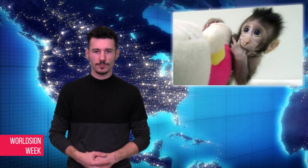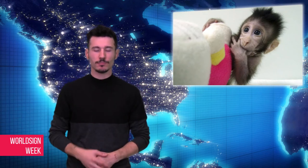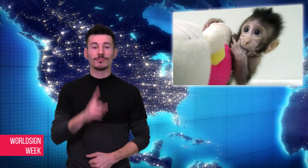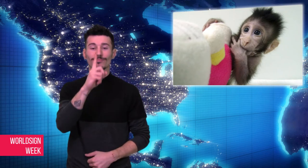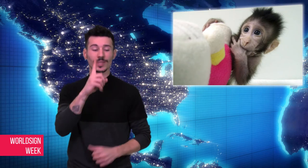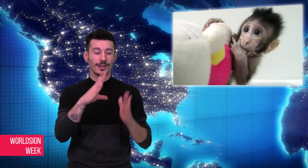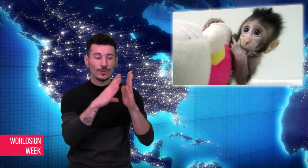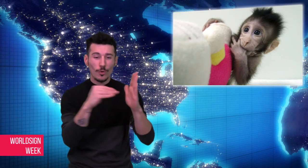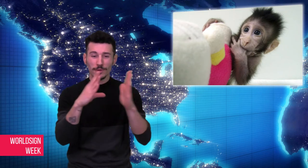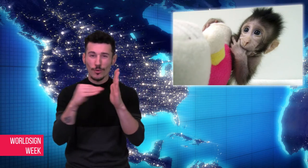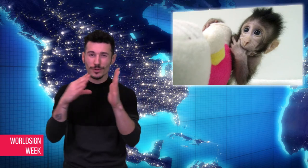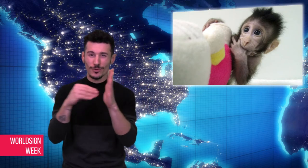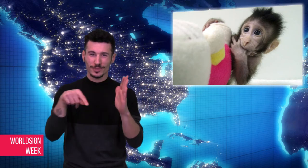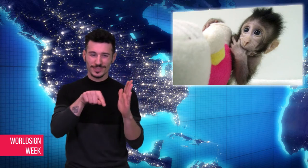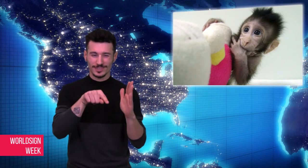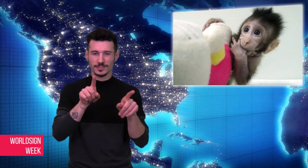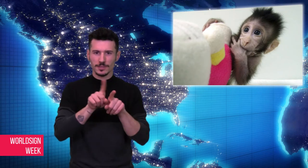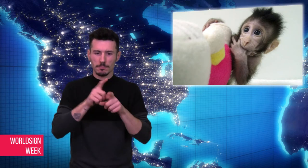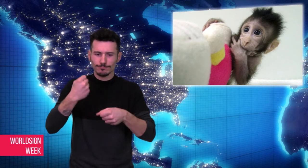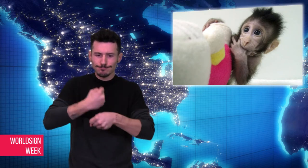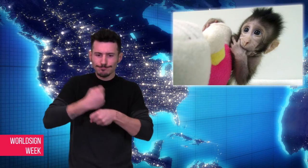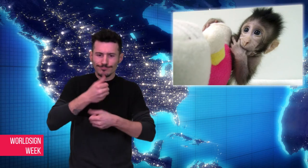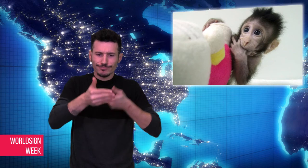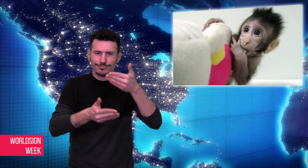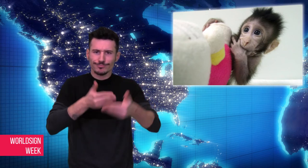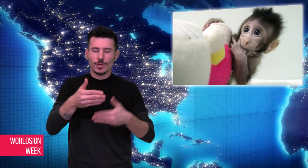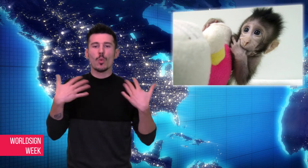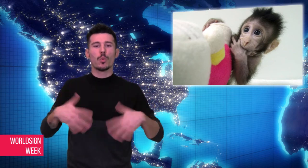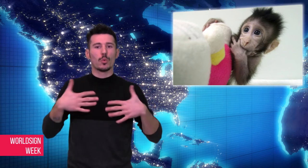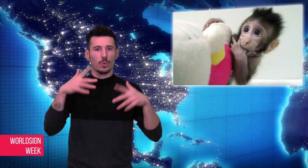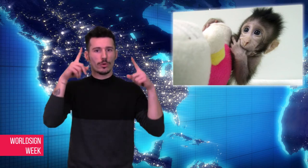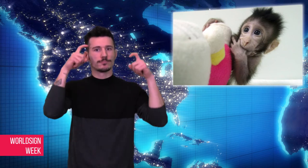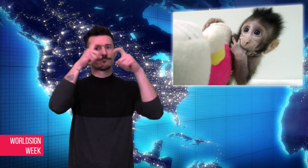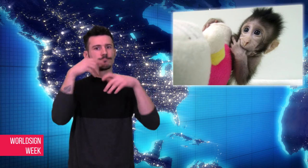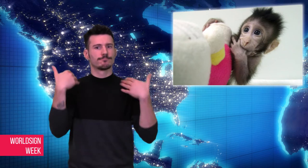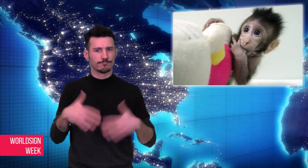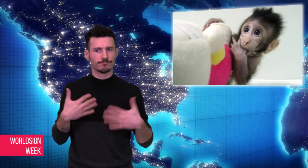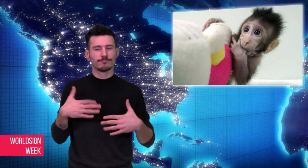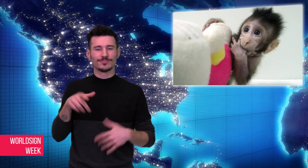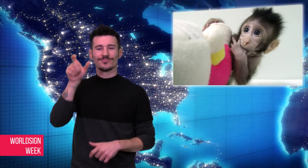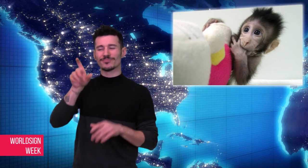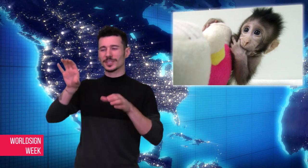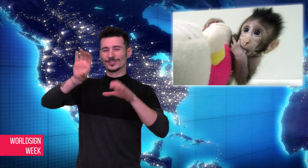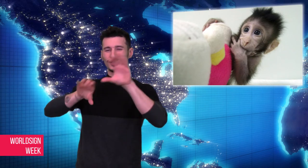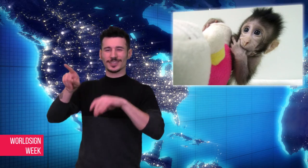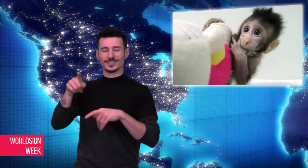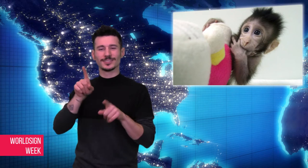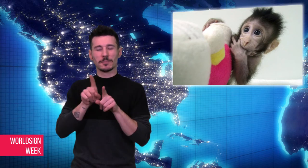genetically similar to humans. Cloning